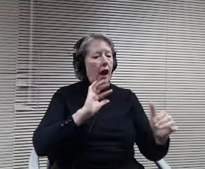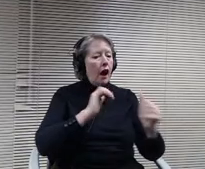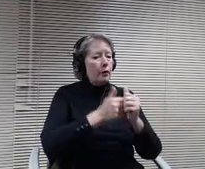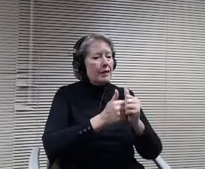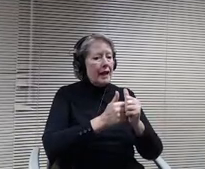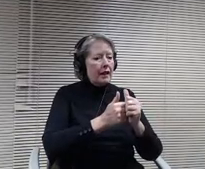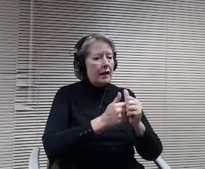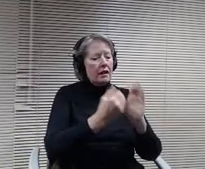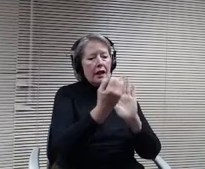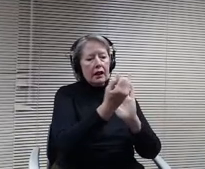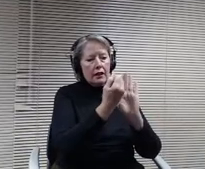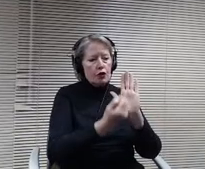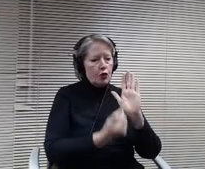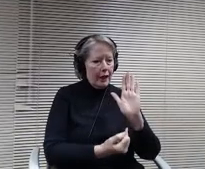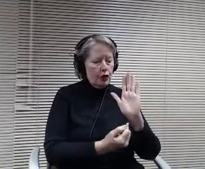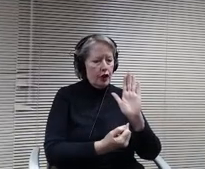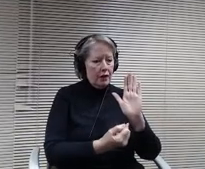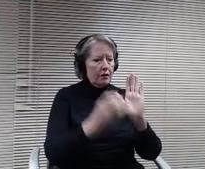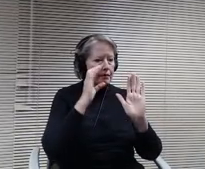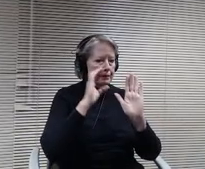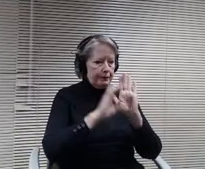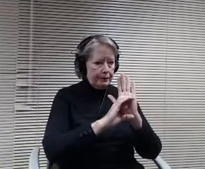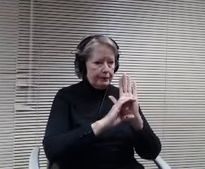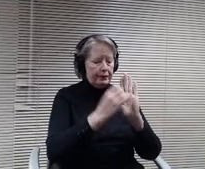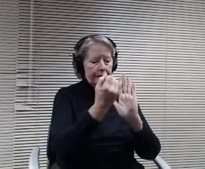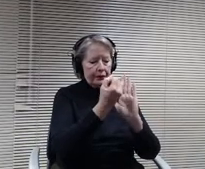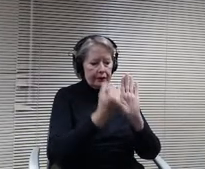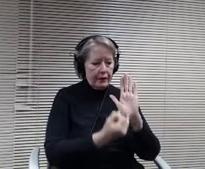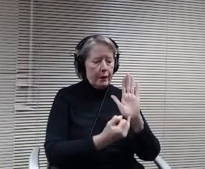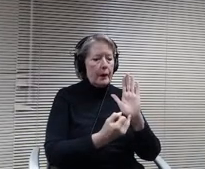So obviously this is the 7th reading, but it.